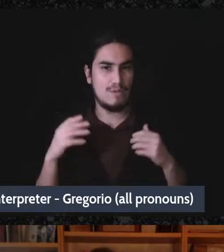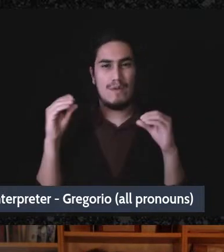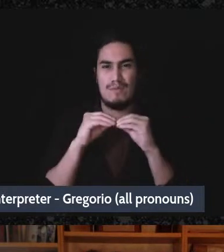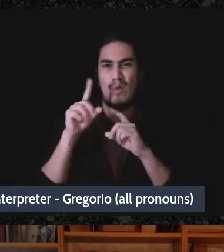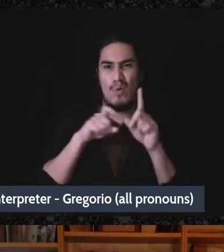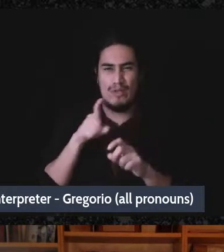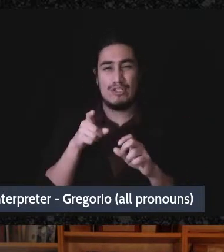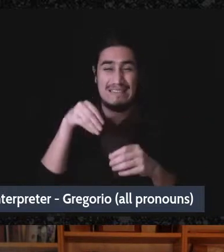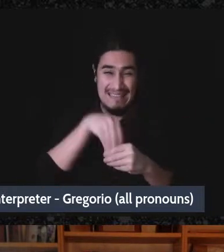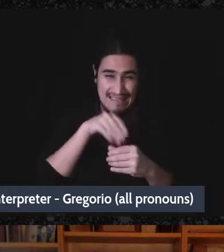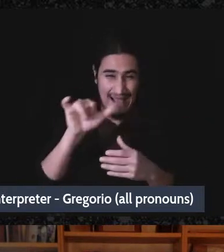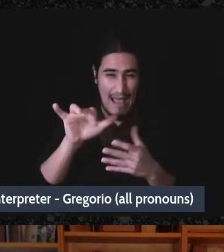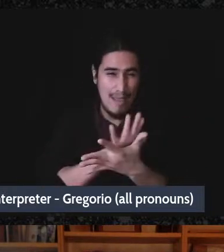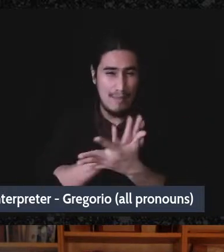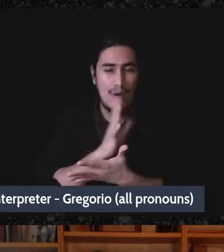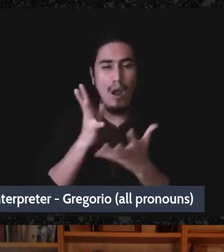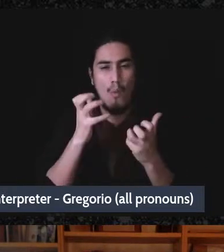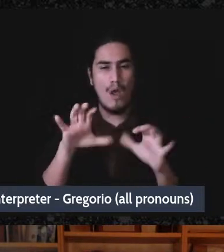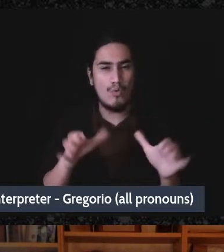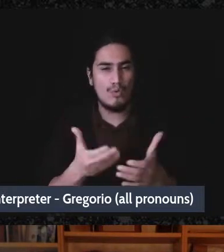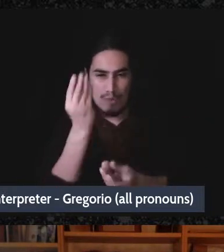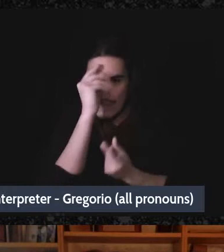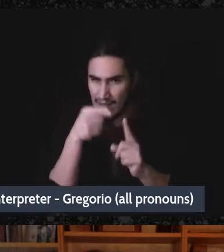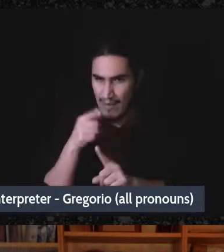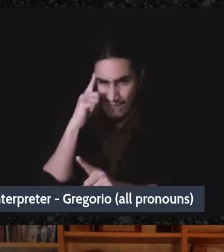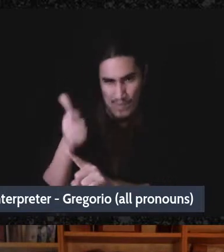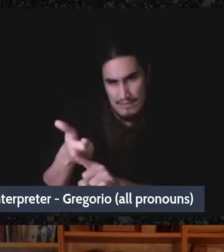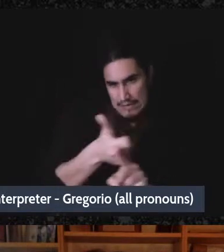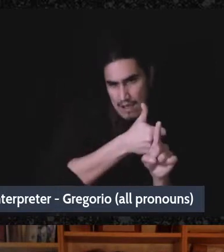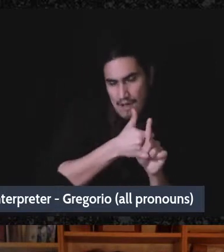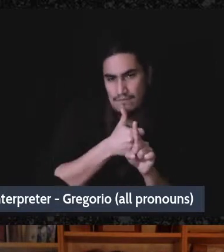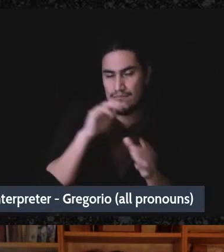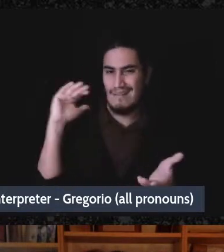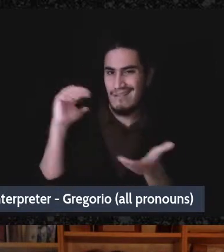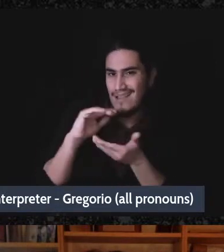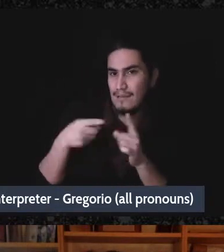recommend groups think about for themselves that are less about the legal structures and